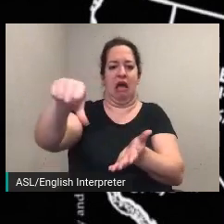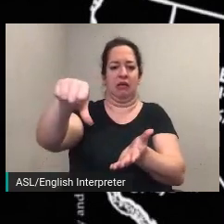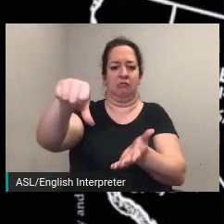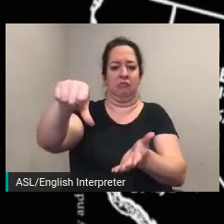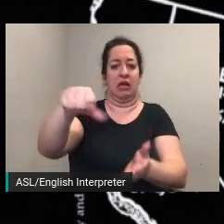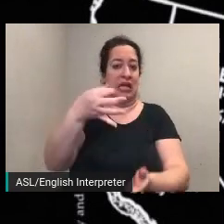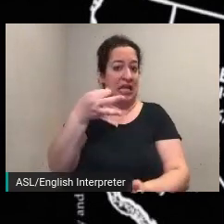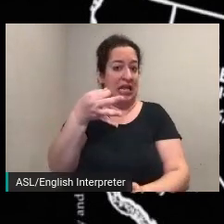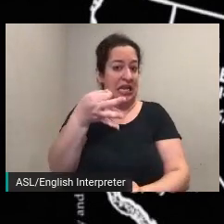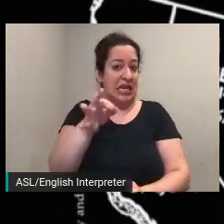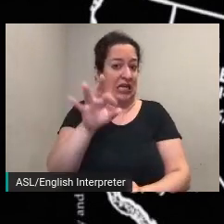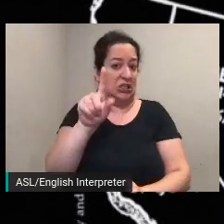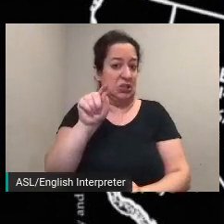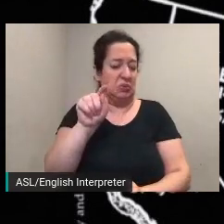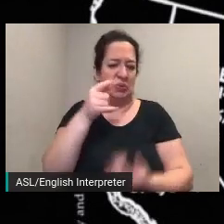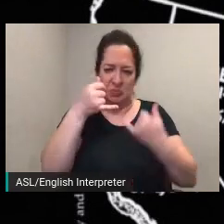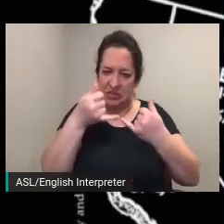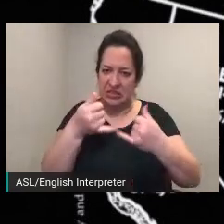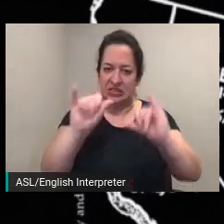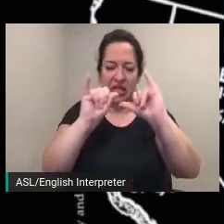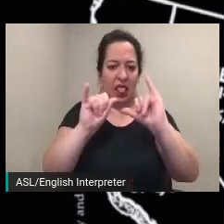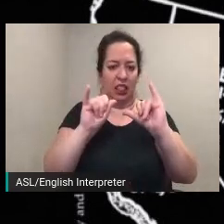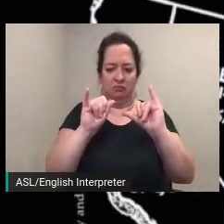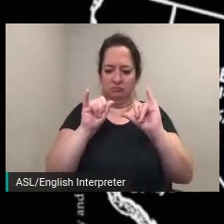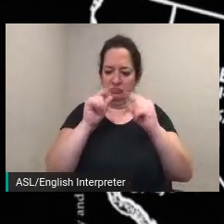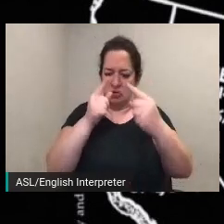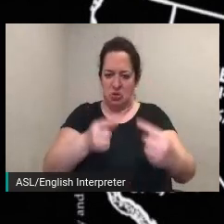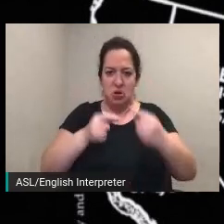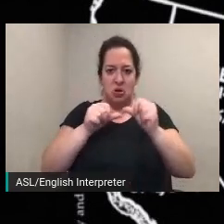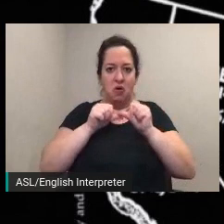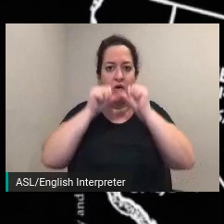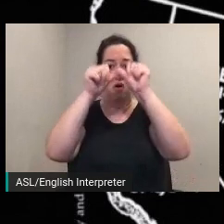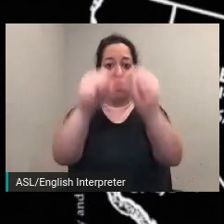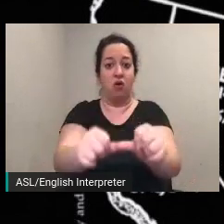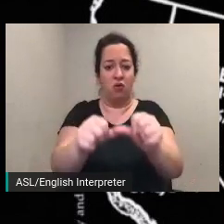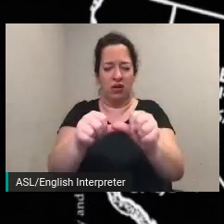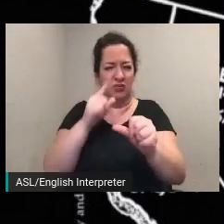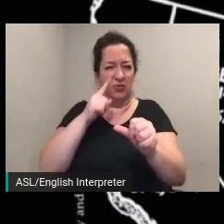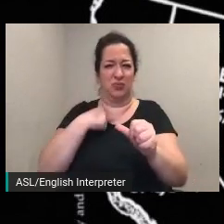in their ongoing struggle to realize the promise of democracy